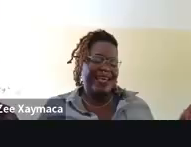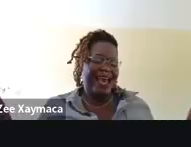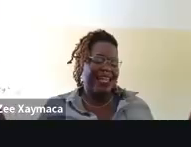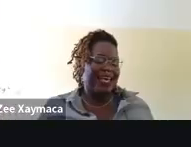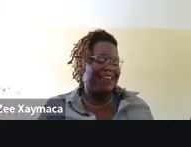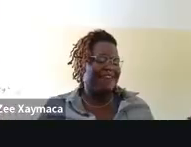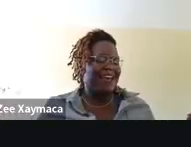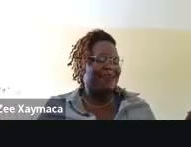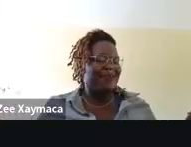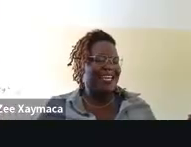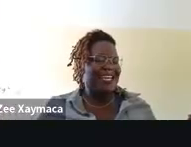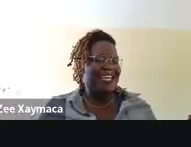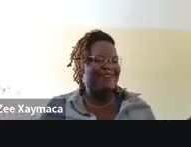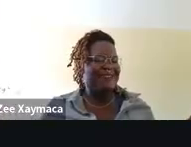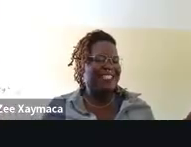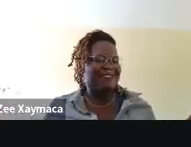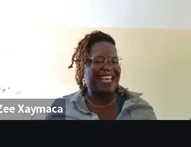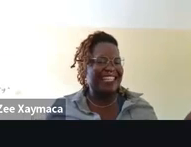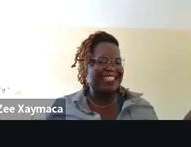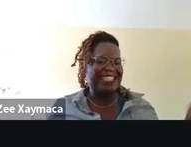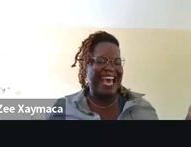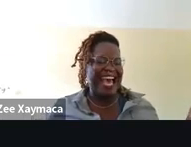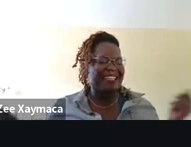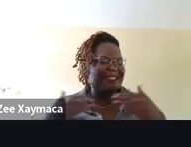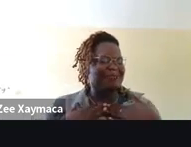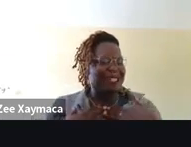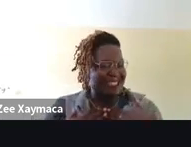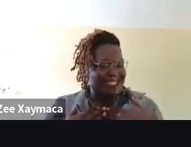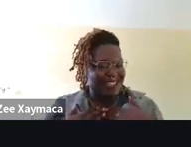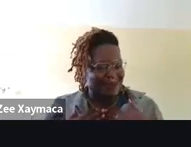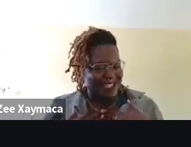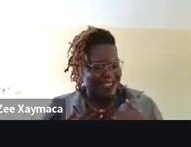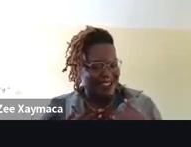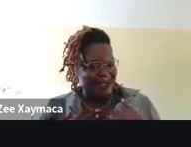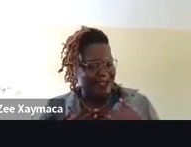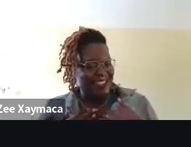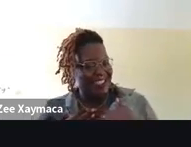Fly away from this reality that anchors me to the burning ground.